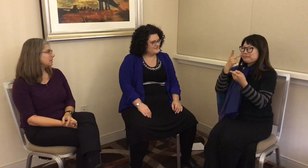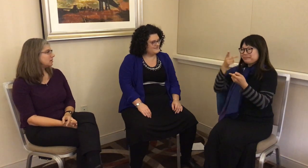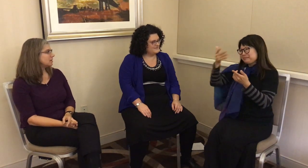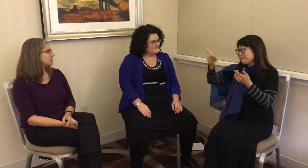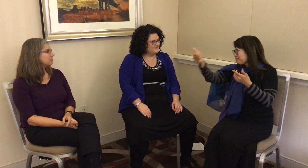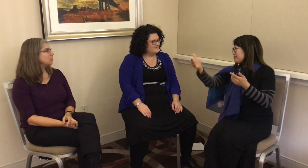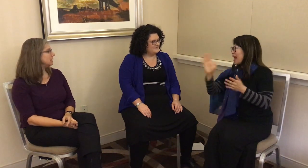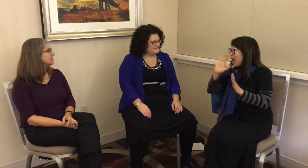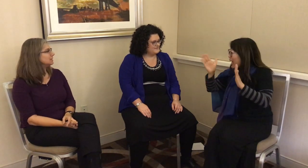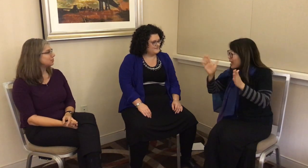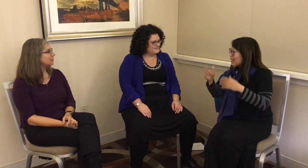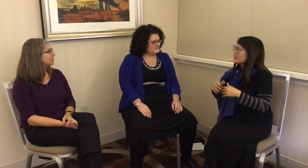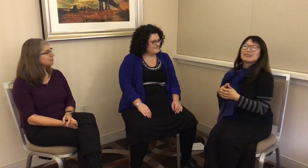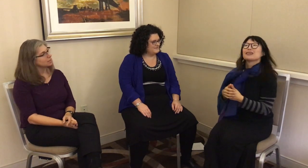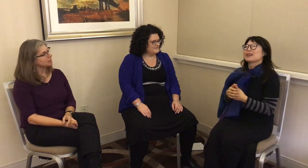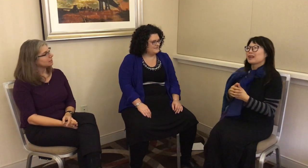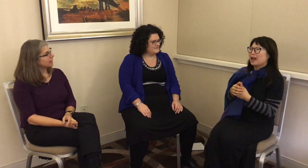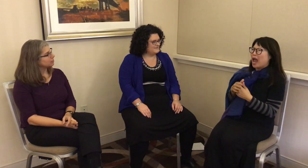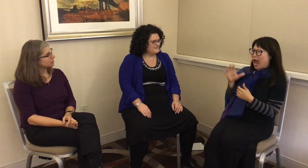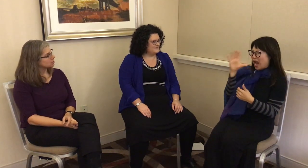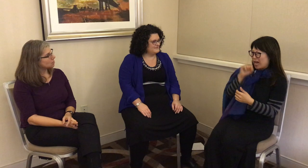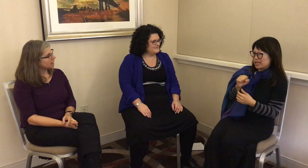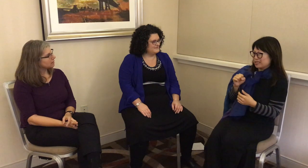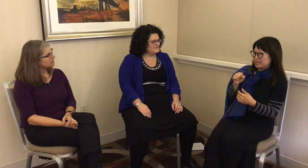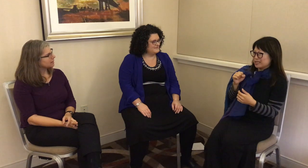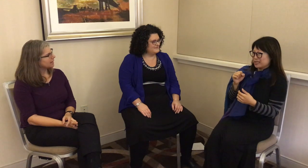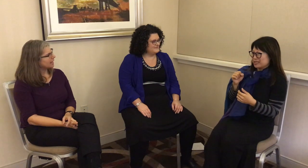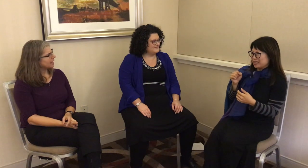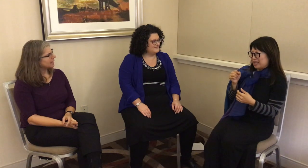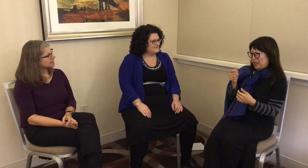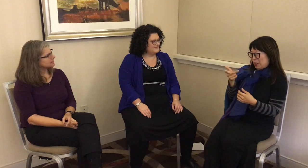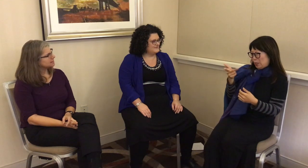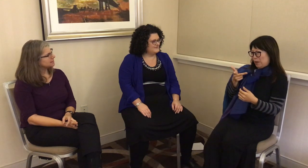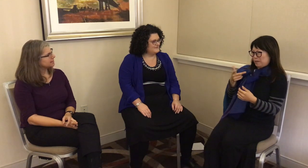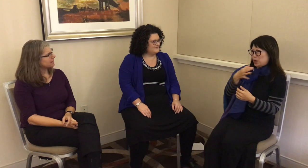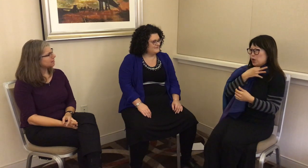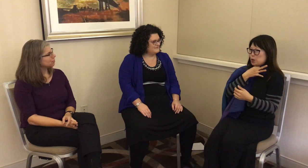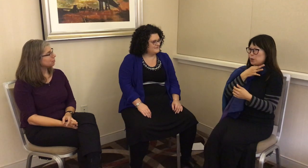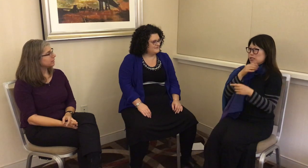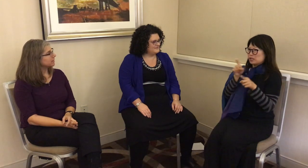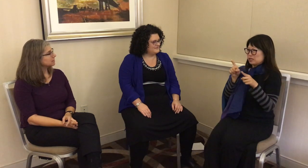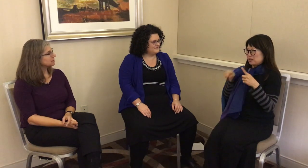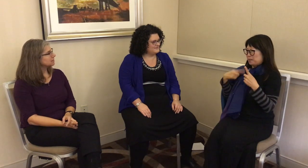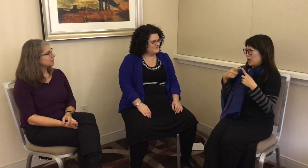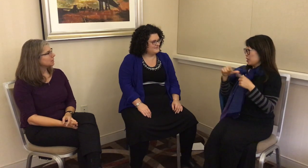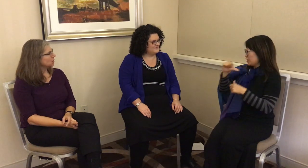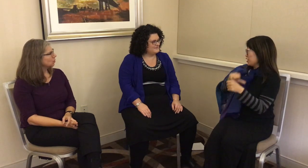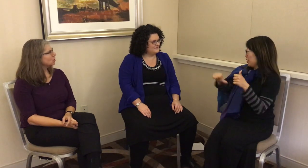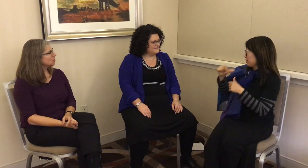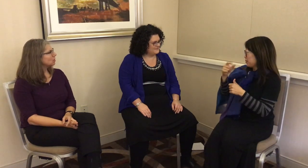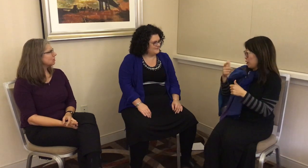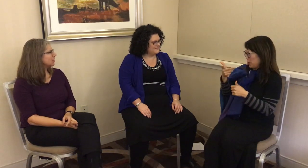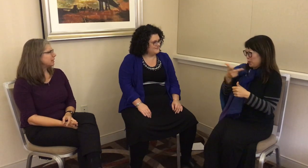happened. We’d see each other every once in a while. Then, the three of us were curious